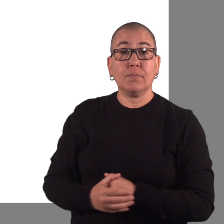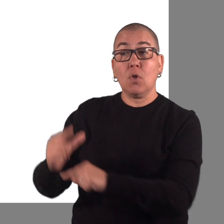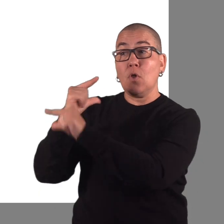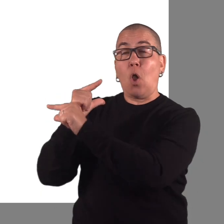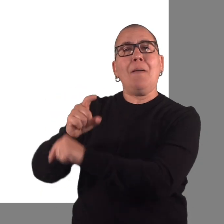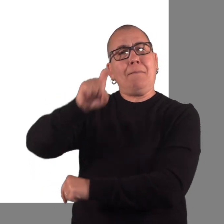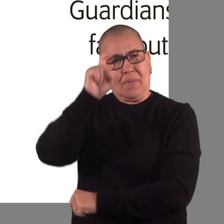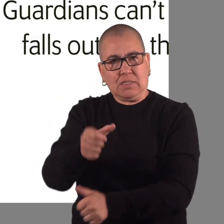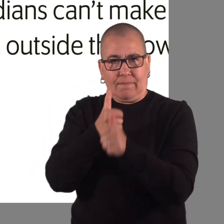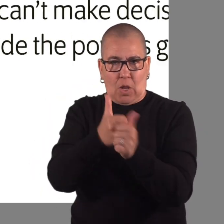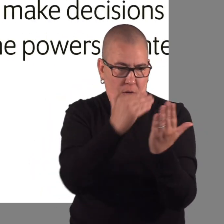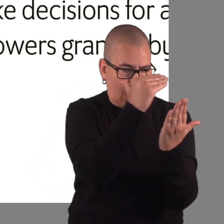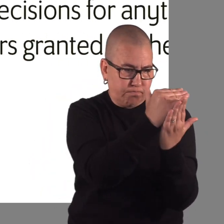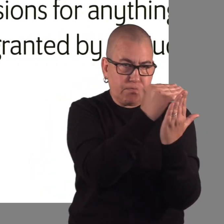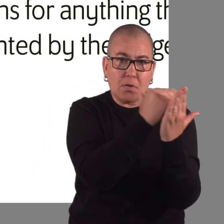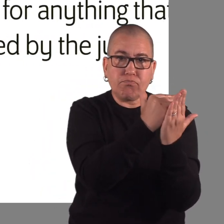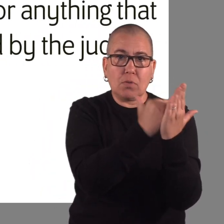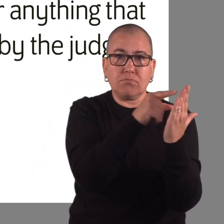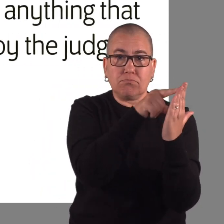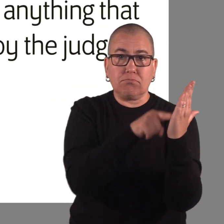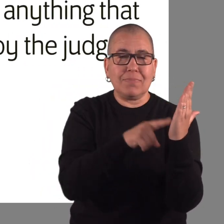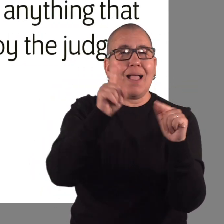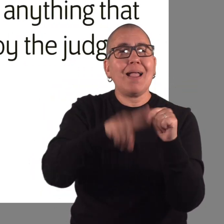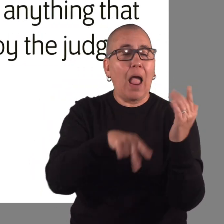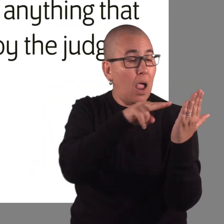But, guardians can’t make decisions for anything that